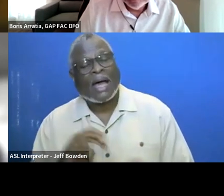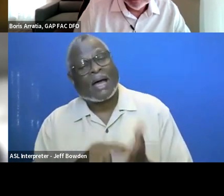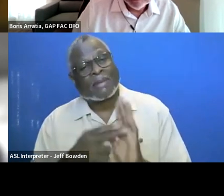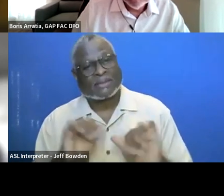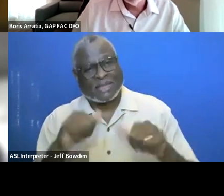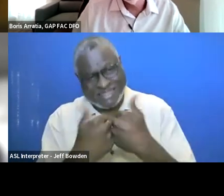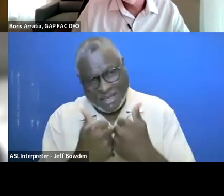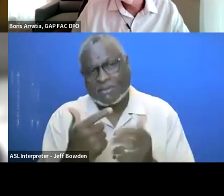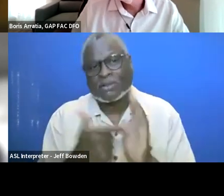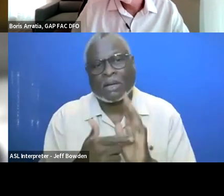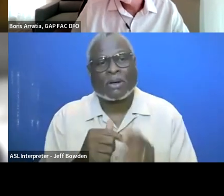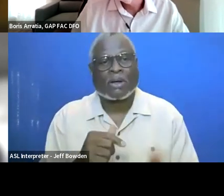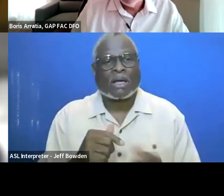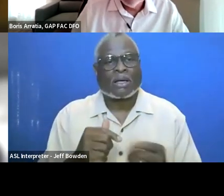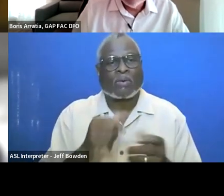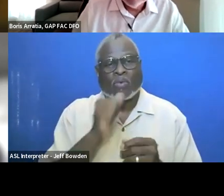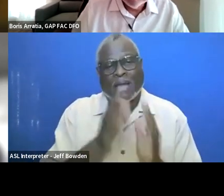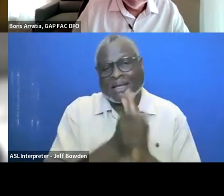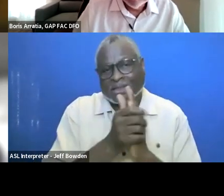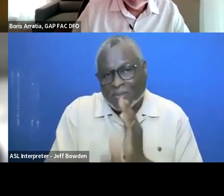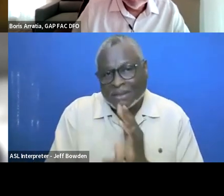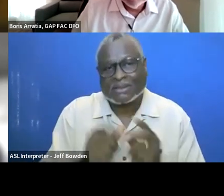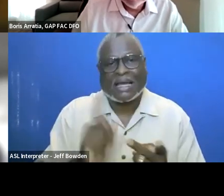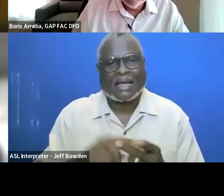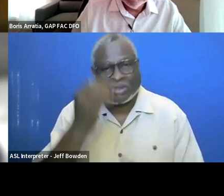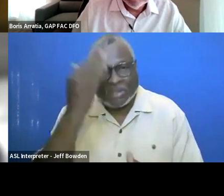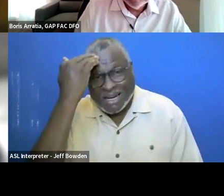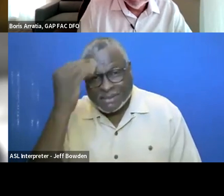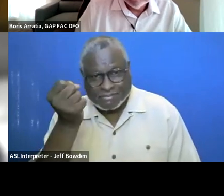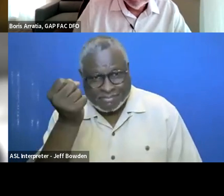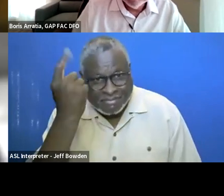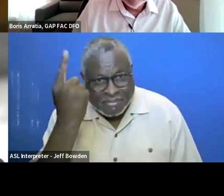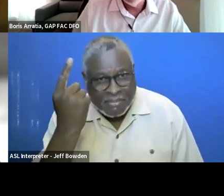of limited expertise, knowledge and understanding.